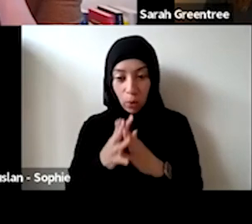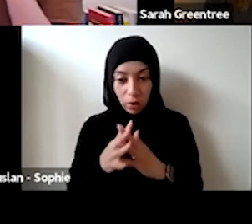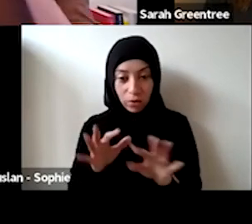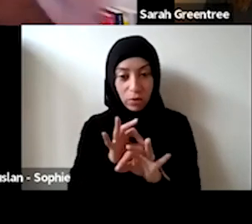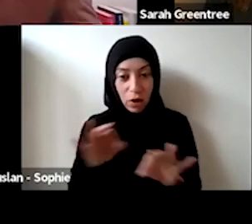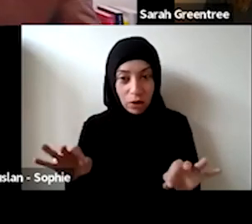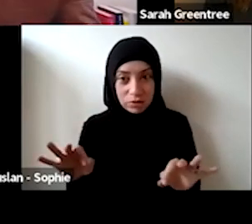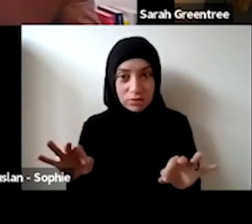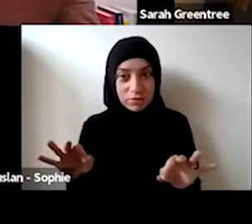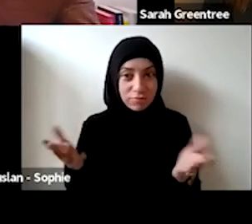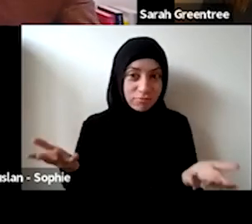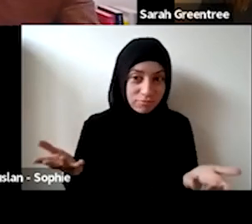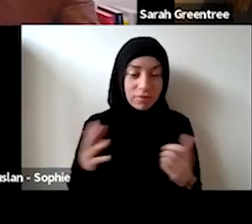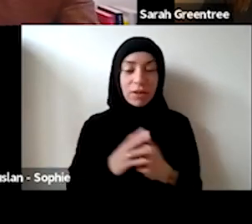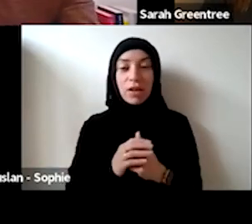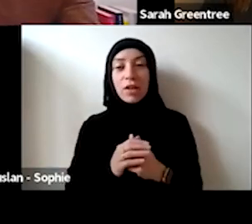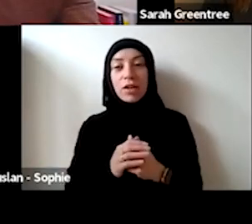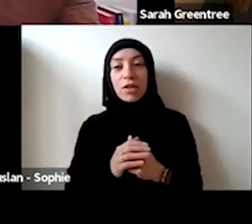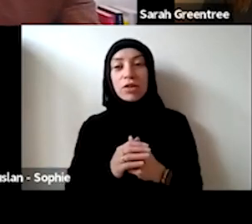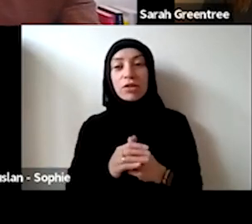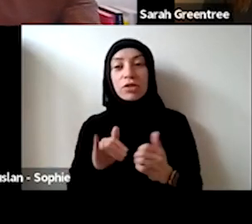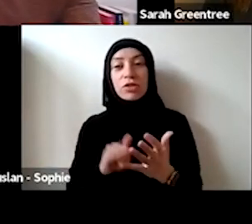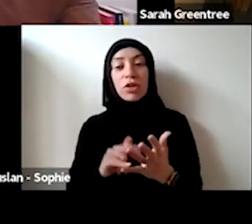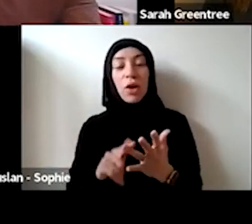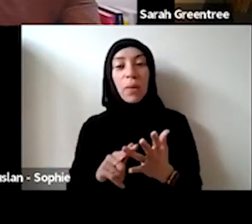funding, and the ability to find I can. Competitive proposal in that sense. So it comes back to the to that diversification